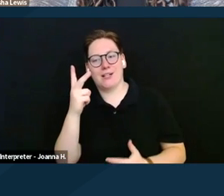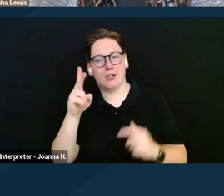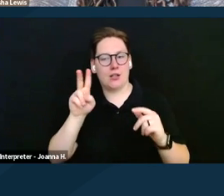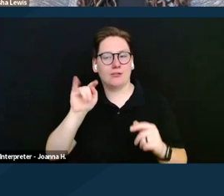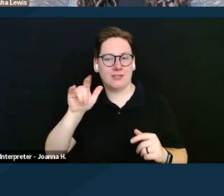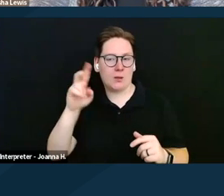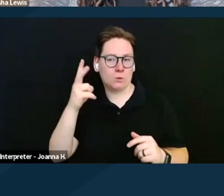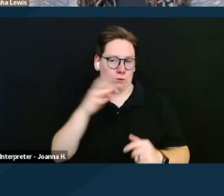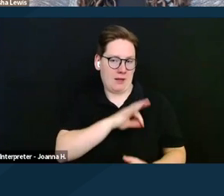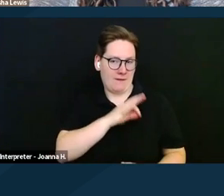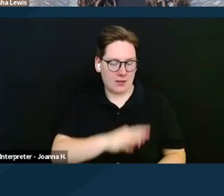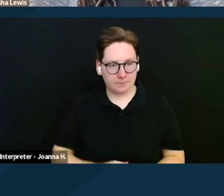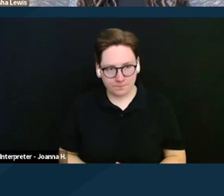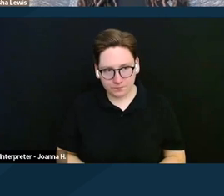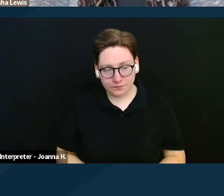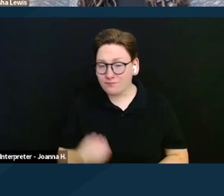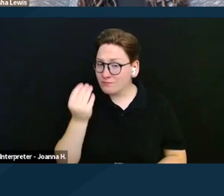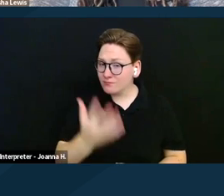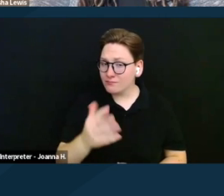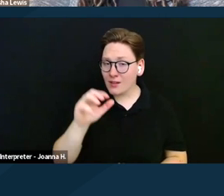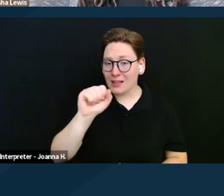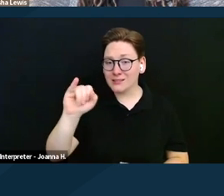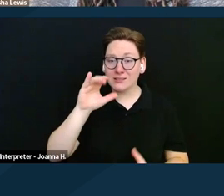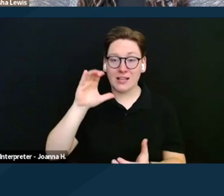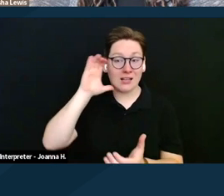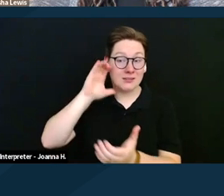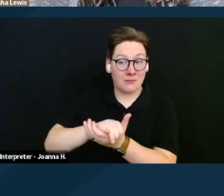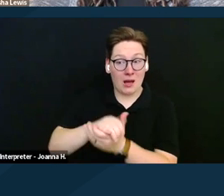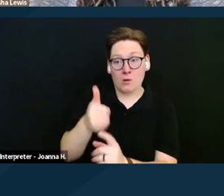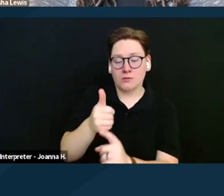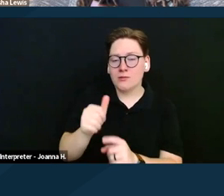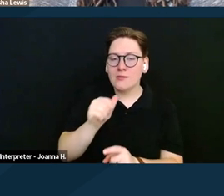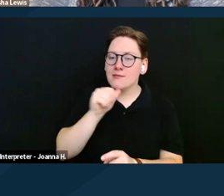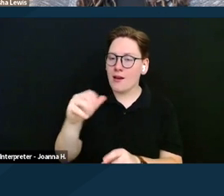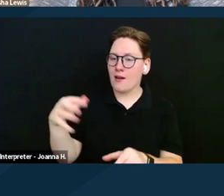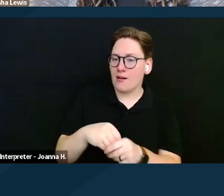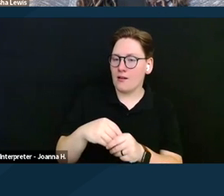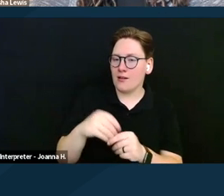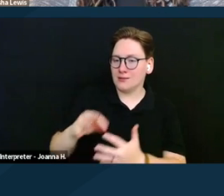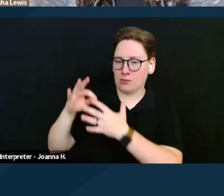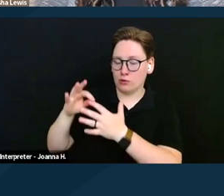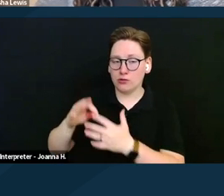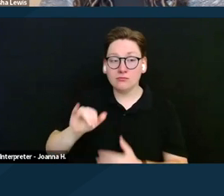It's also important to note that an SSI spouse is not within the exception. So if someone receives DAC and marries